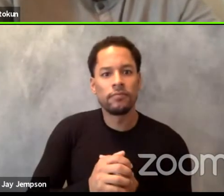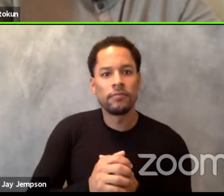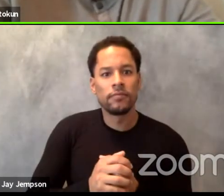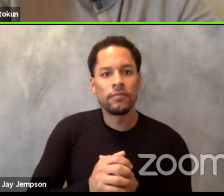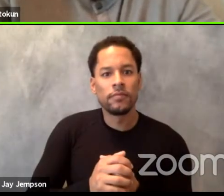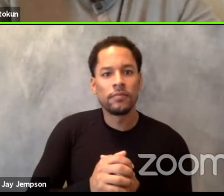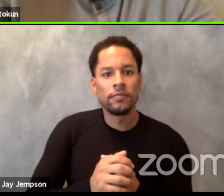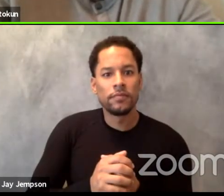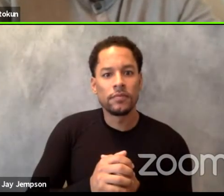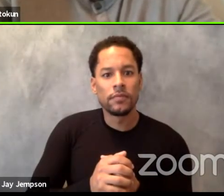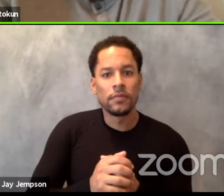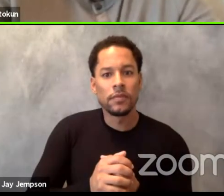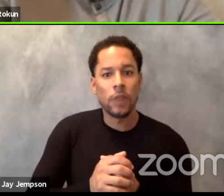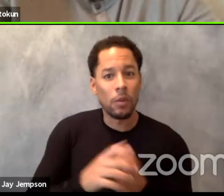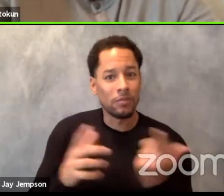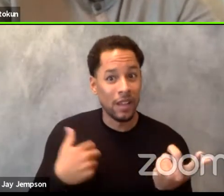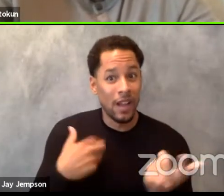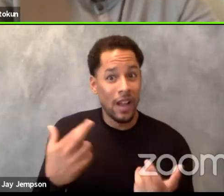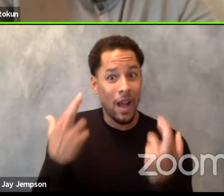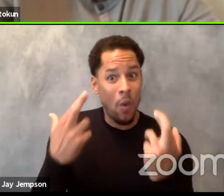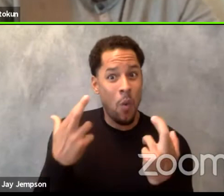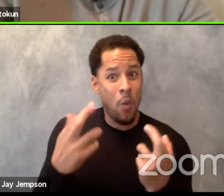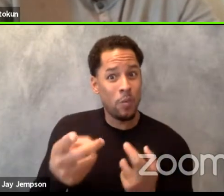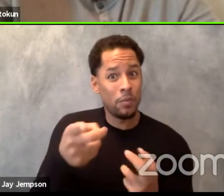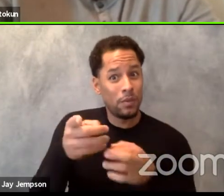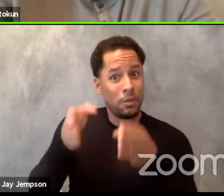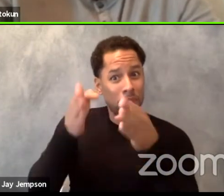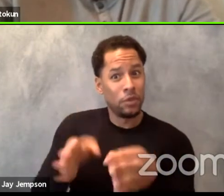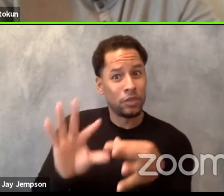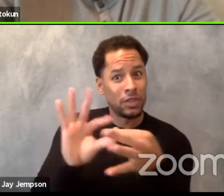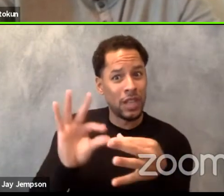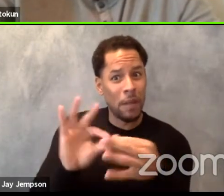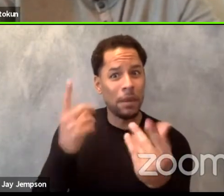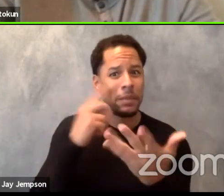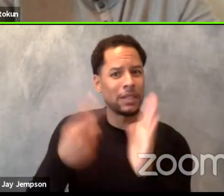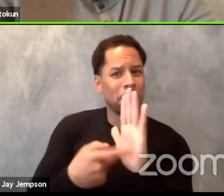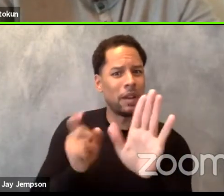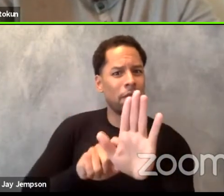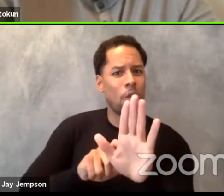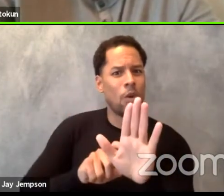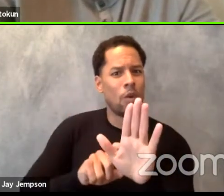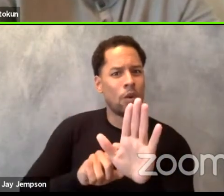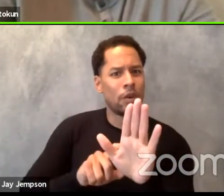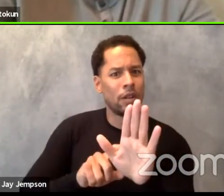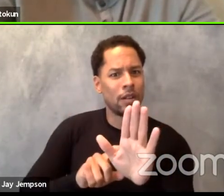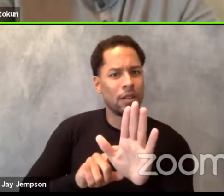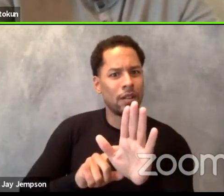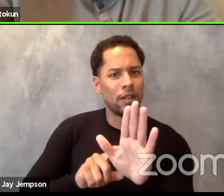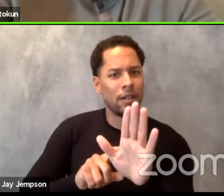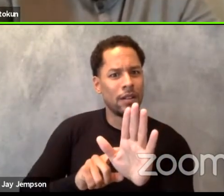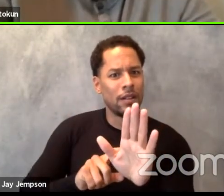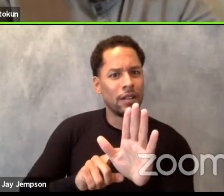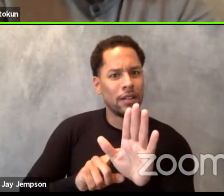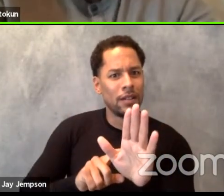I hope it's a metaphorical language that is referred to, someone actually thinks that not having one language makes us less legitimate.